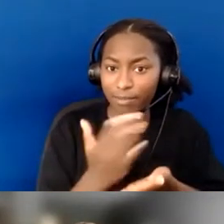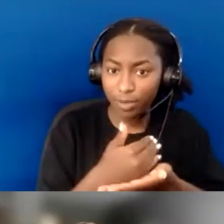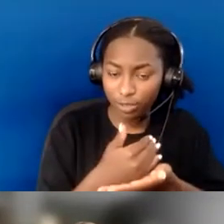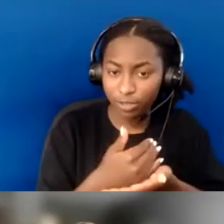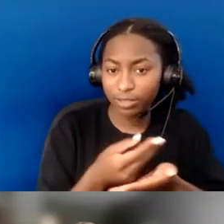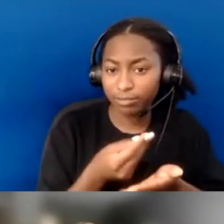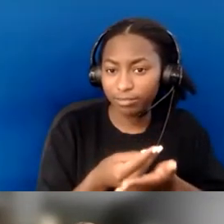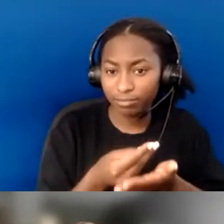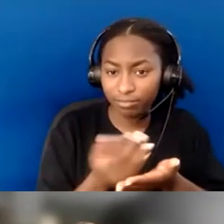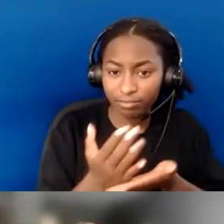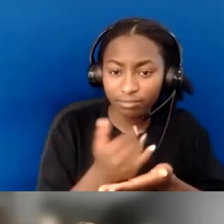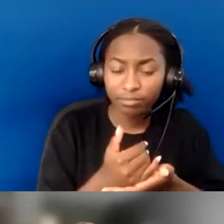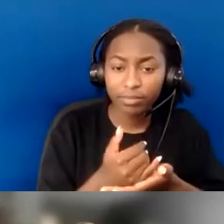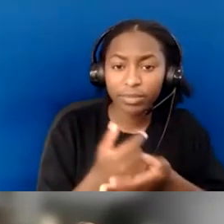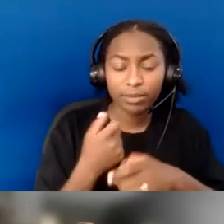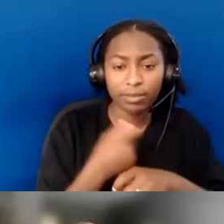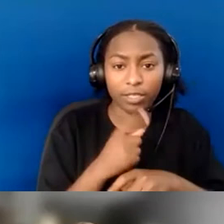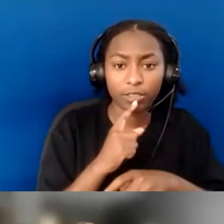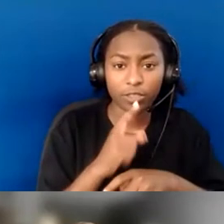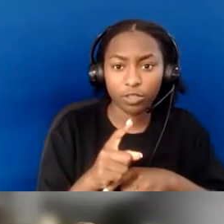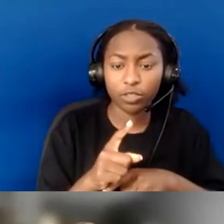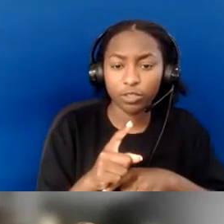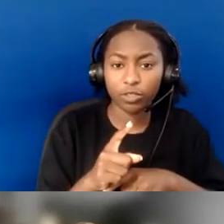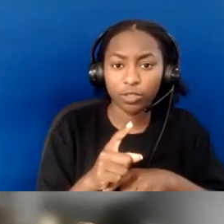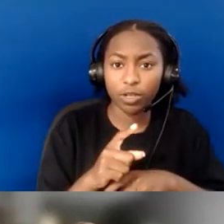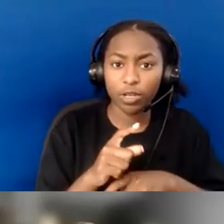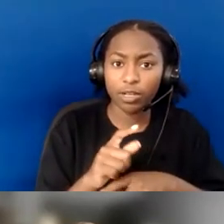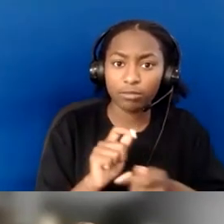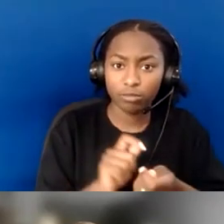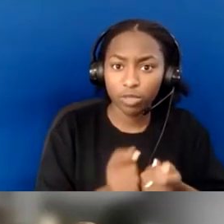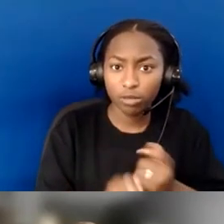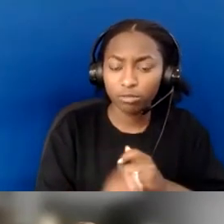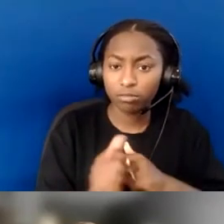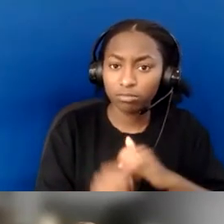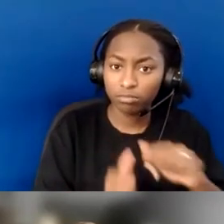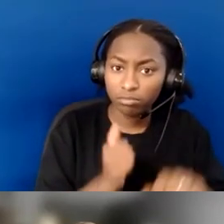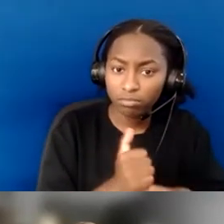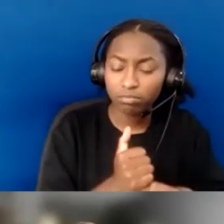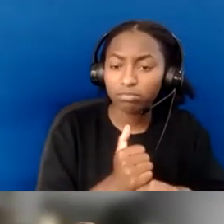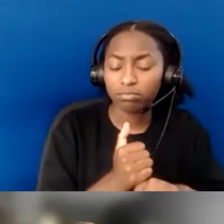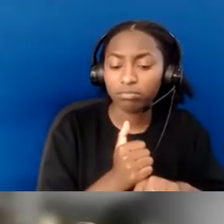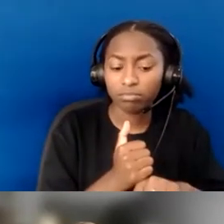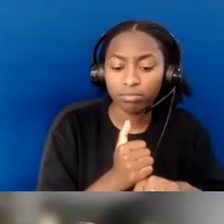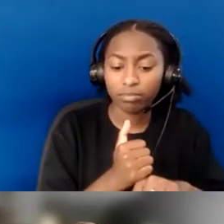to make ministry changes happen. In terms of my work with anti-racism,